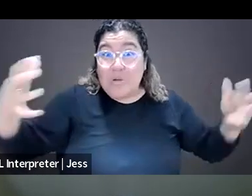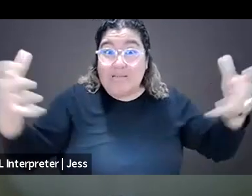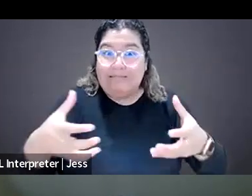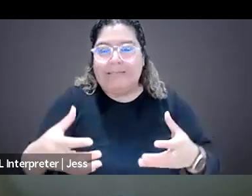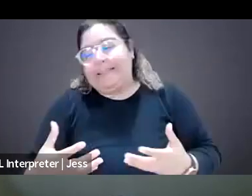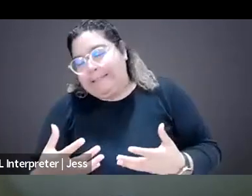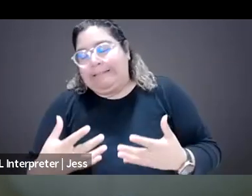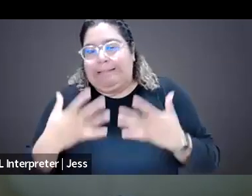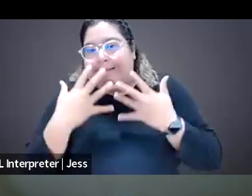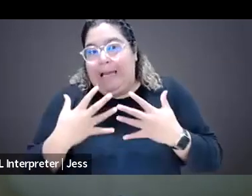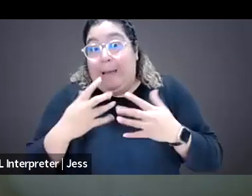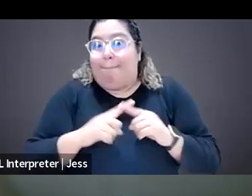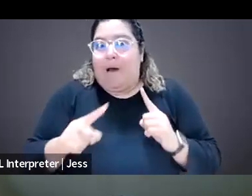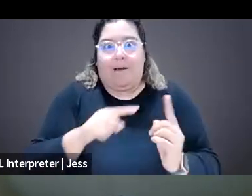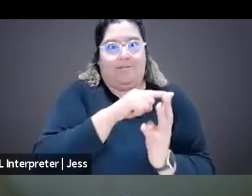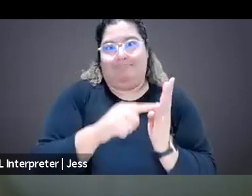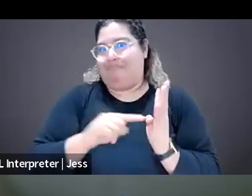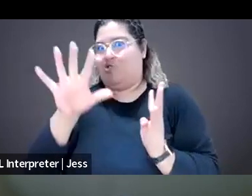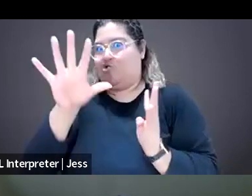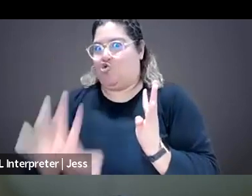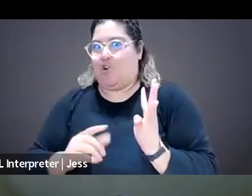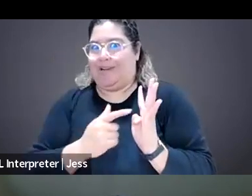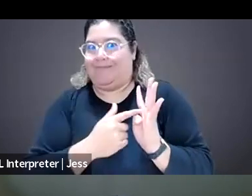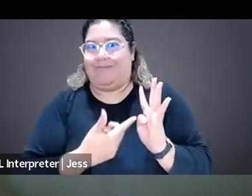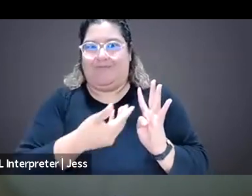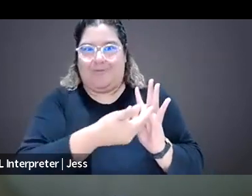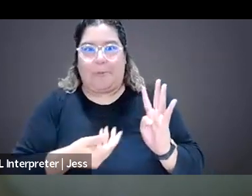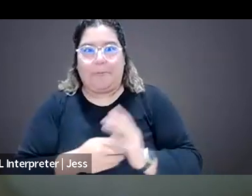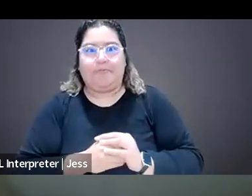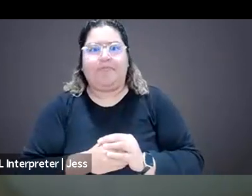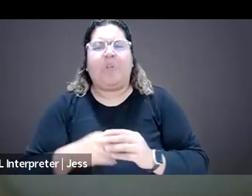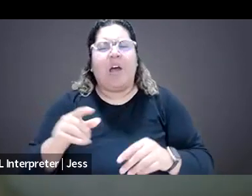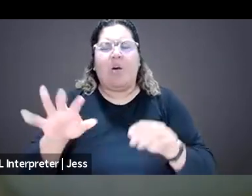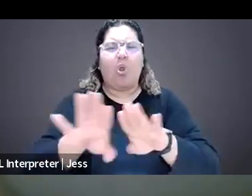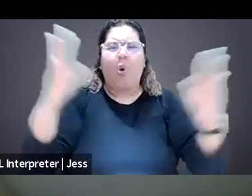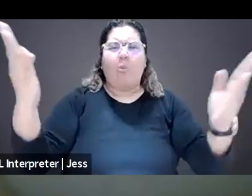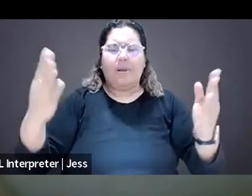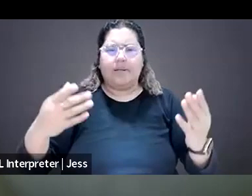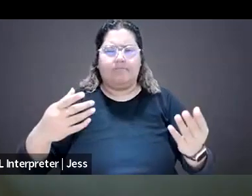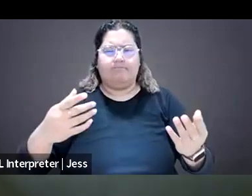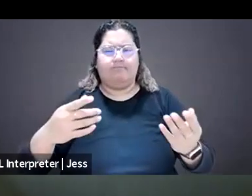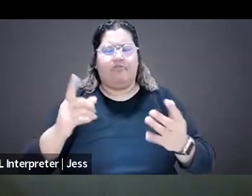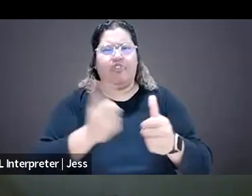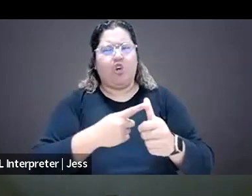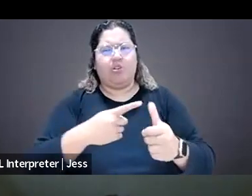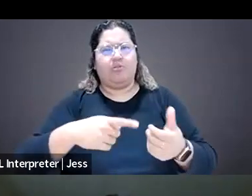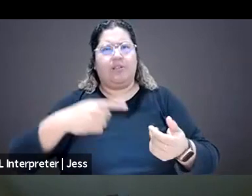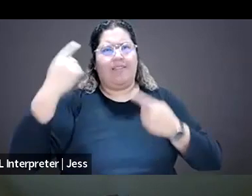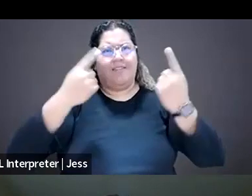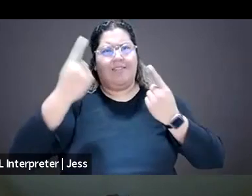So I'd love to just open kind of, I set the scene a little bit about kind of how we think about the impacts of harassment of women journalists,